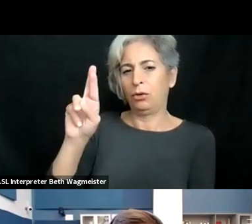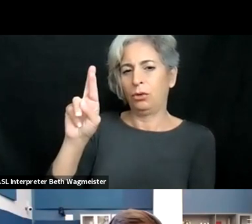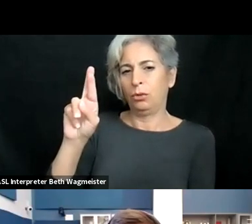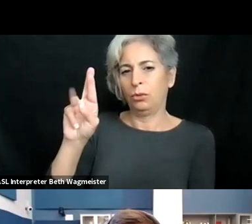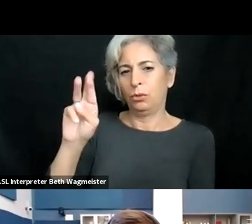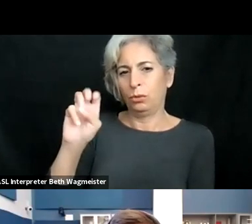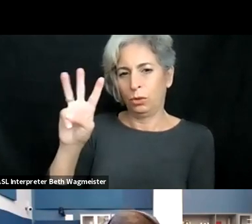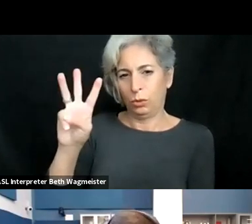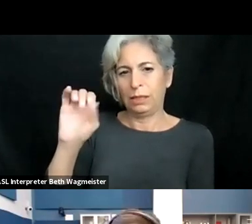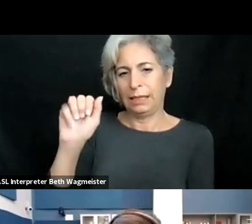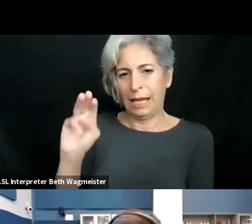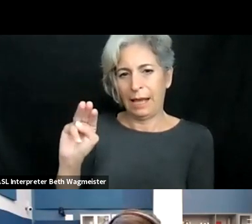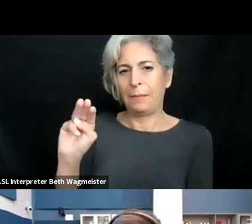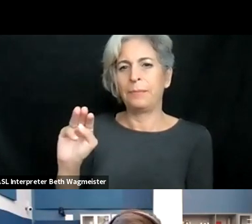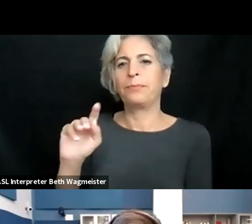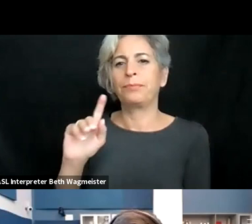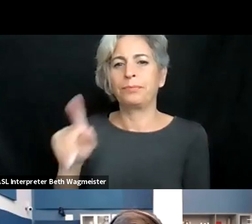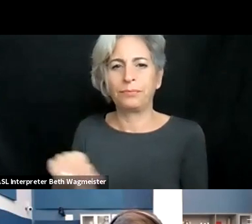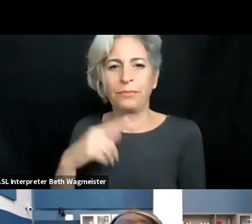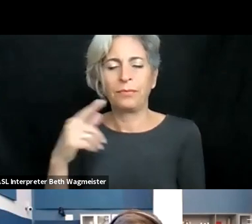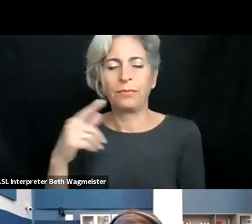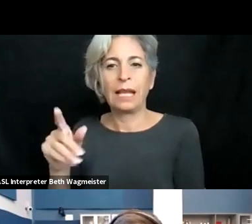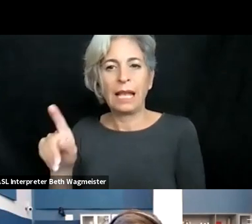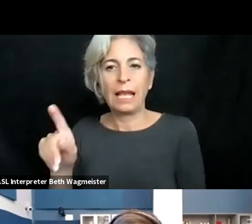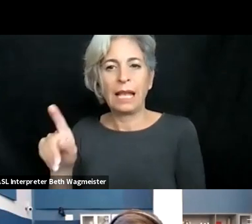us, we have Kyle Shachmut from Harvard University, and we have Andrew